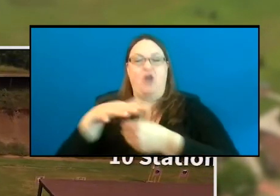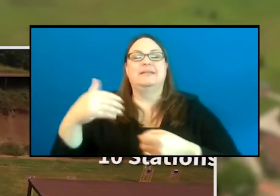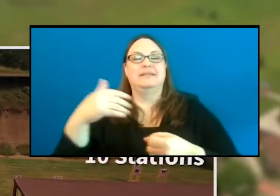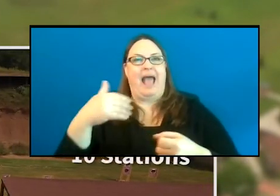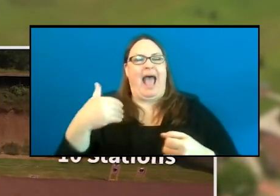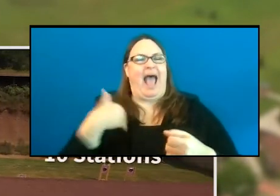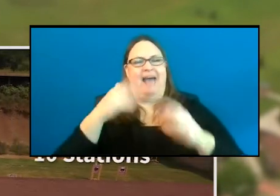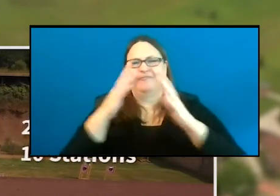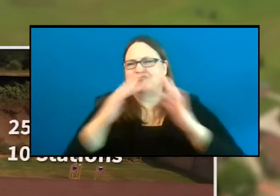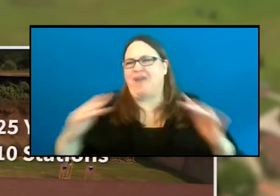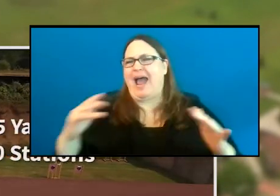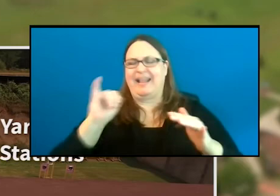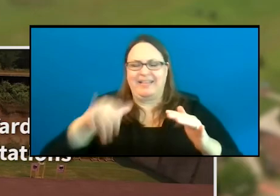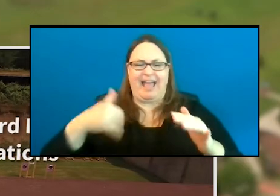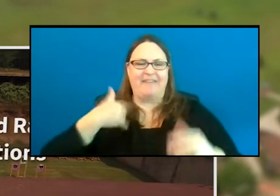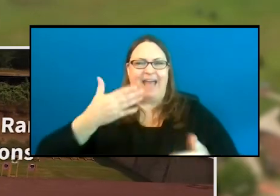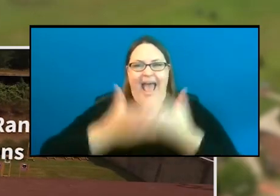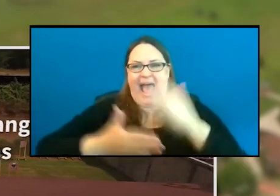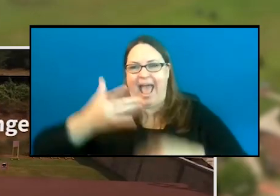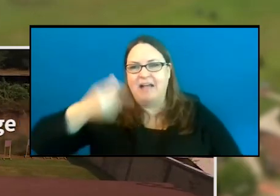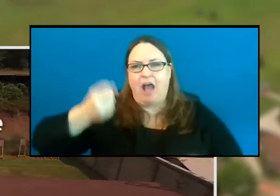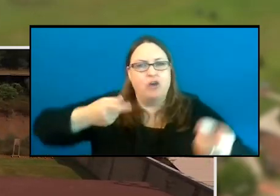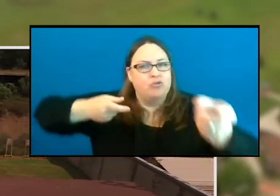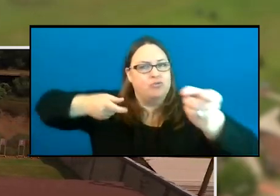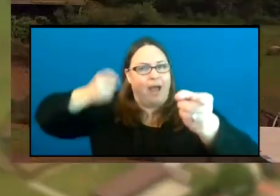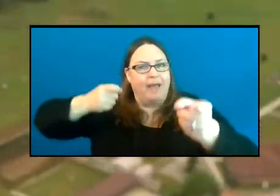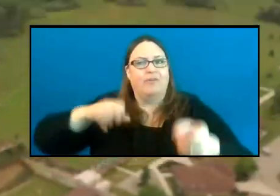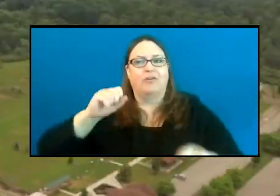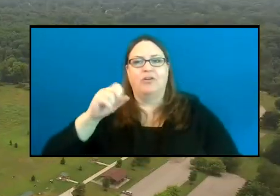archery, handgun, rifle and shotgun shooting.